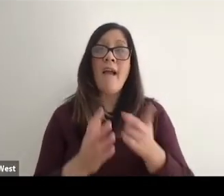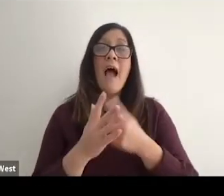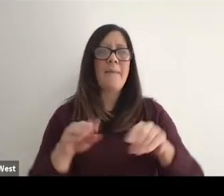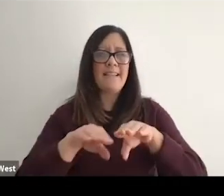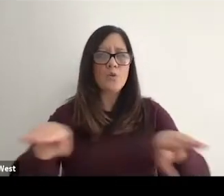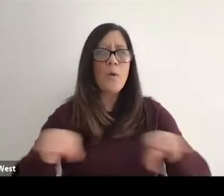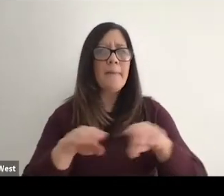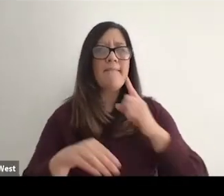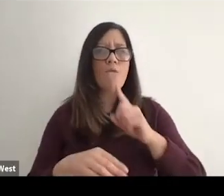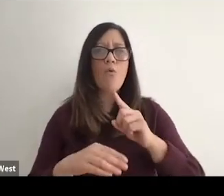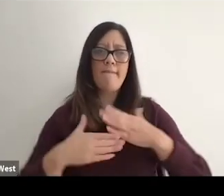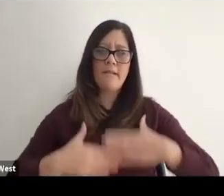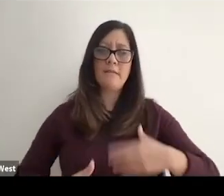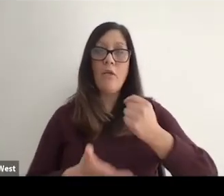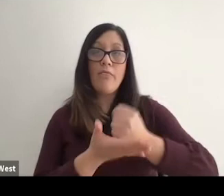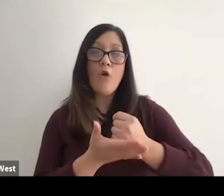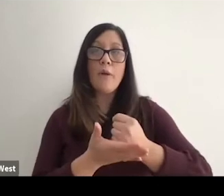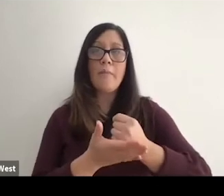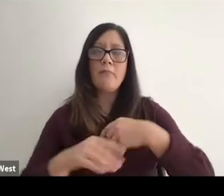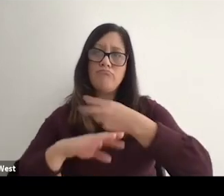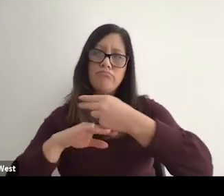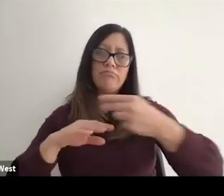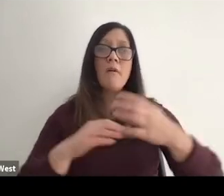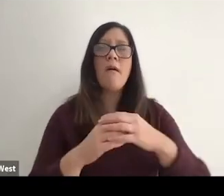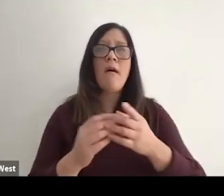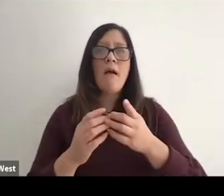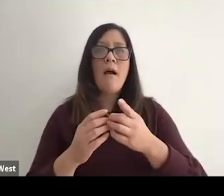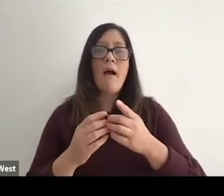and I got so fast in the water that I've looked up messed up and somehow